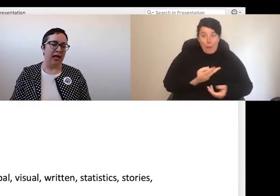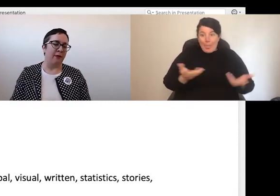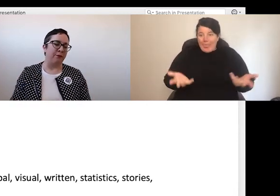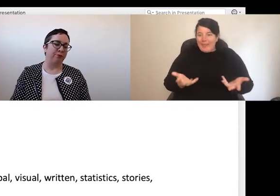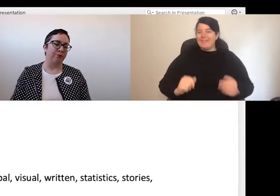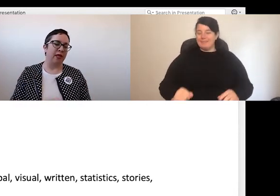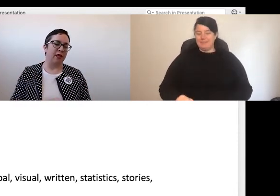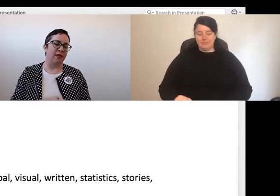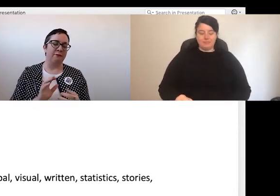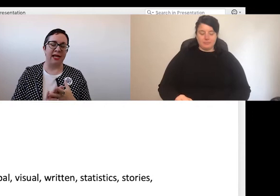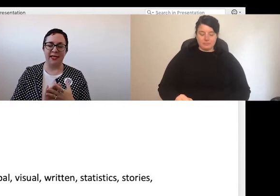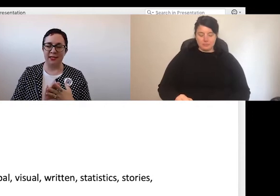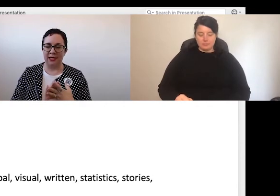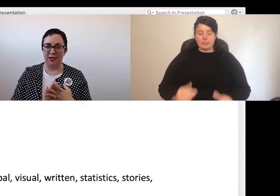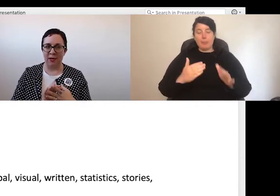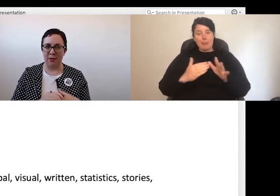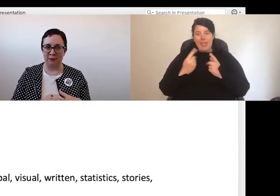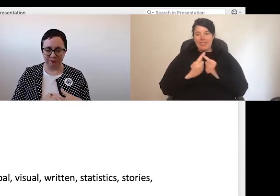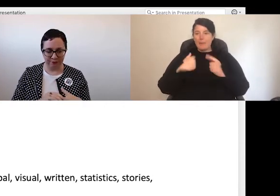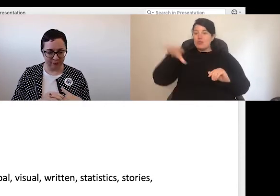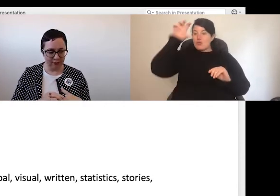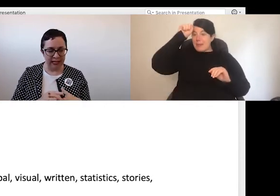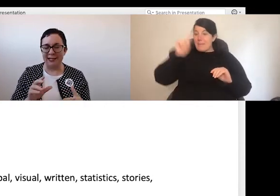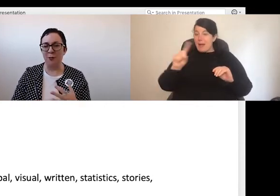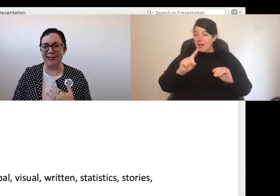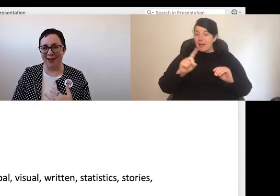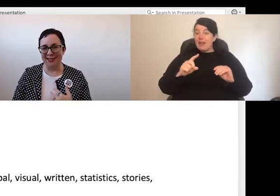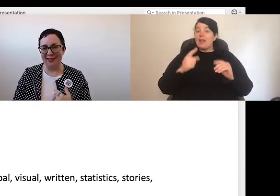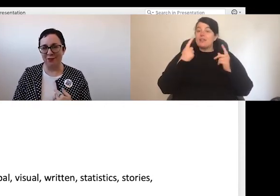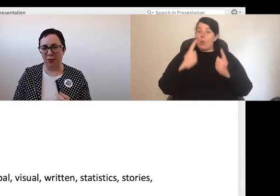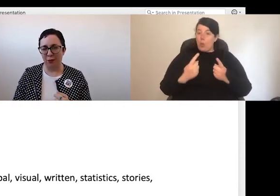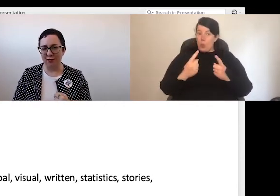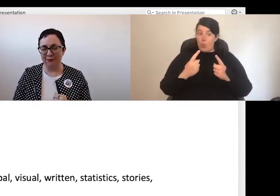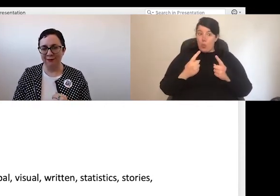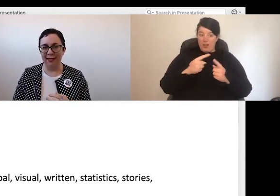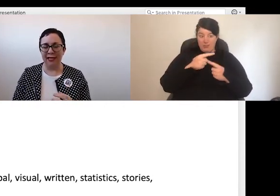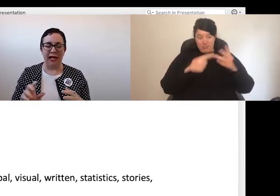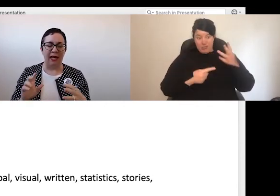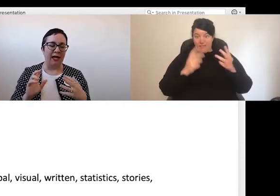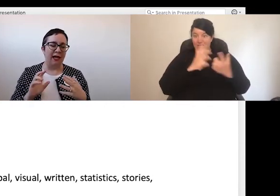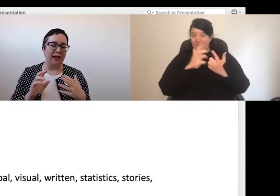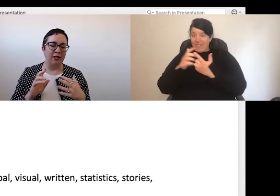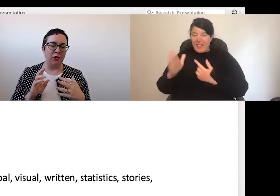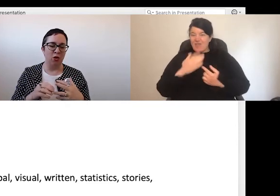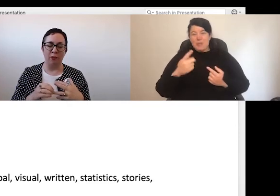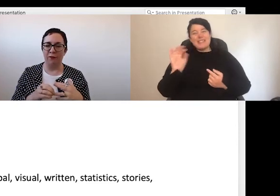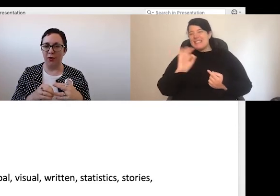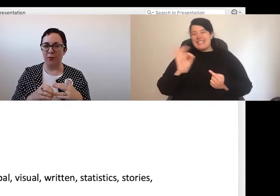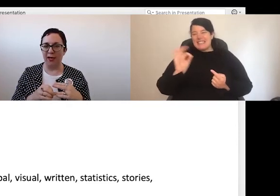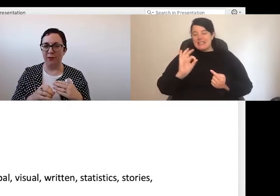main thing we need to remember is that one size doesn't fit all. Your